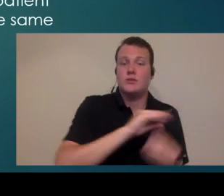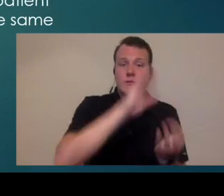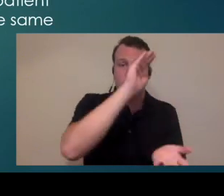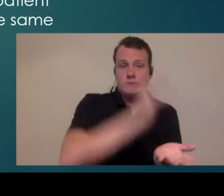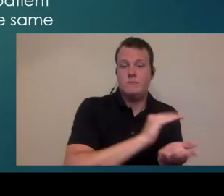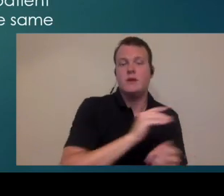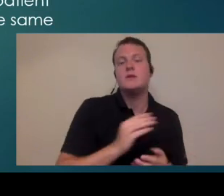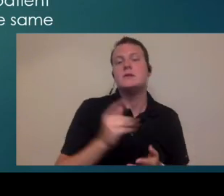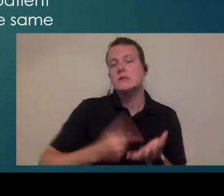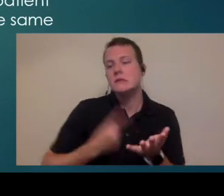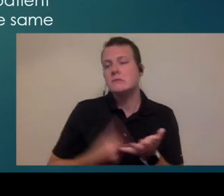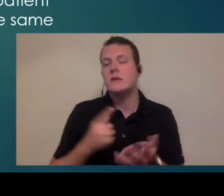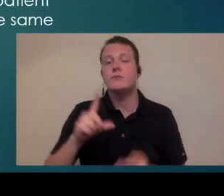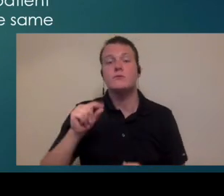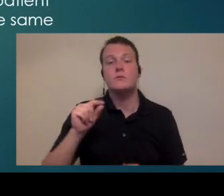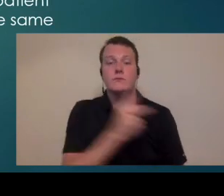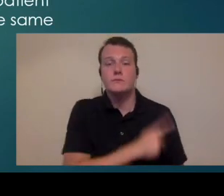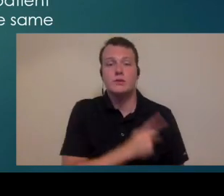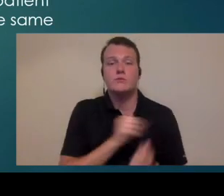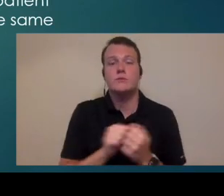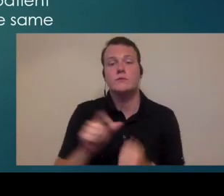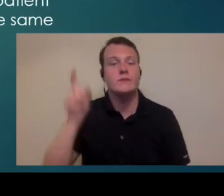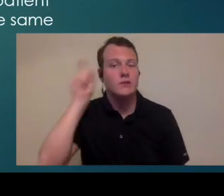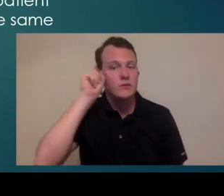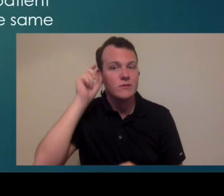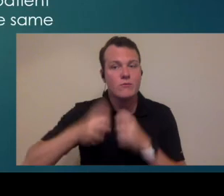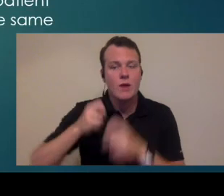going to have 20 patients with hearing aid problems that you might only spend